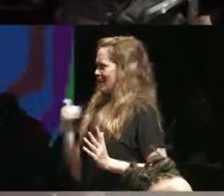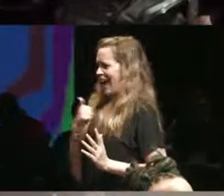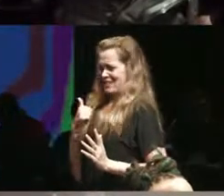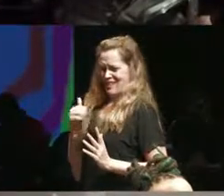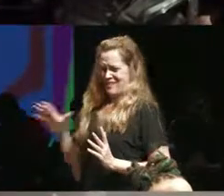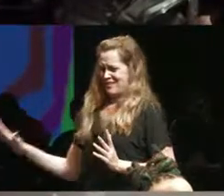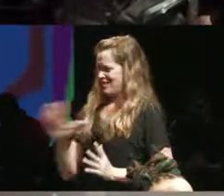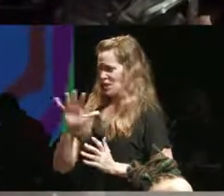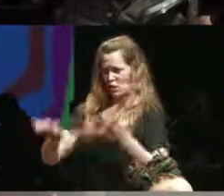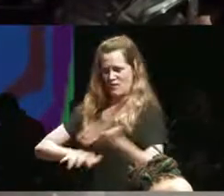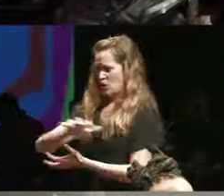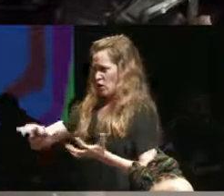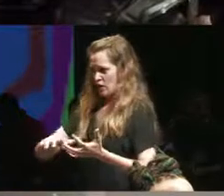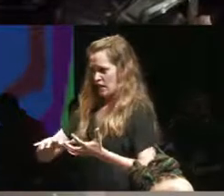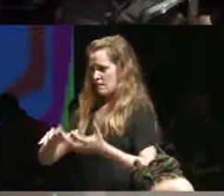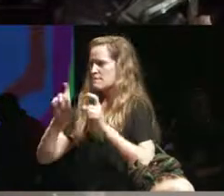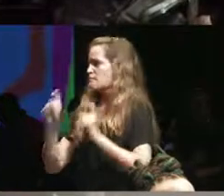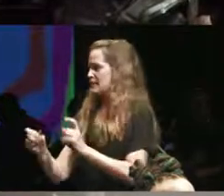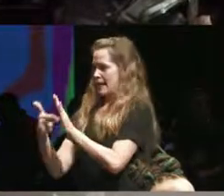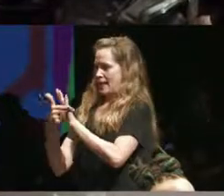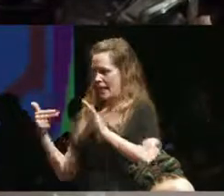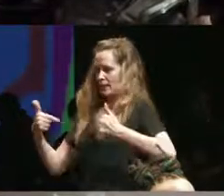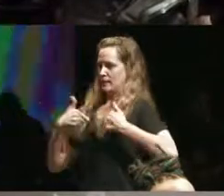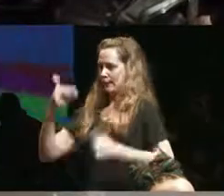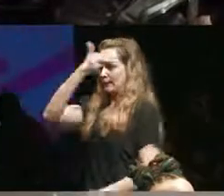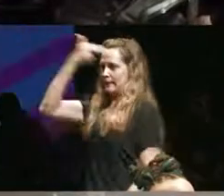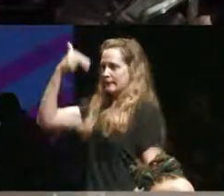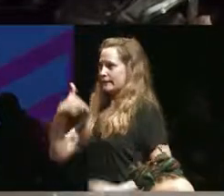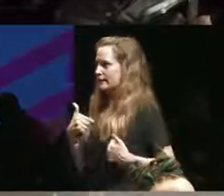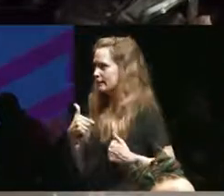having to categorize me in so much so many ways it's like geez give me a break